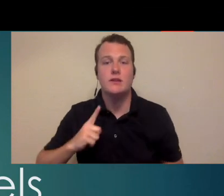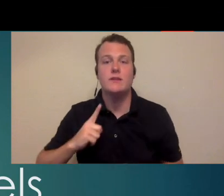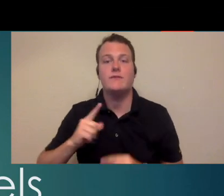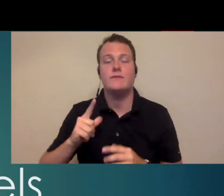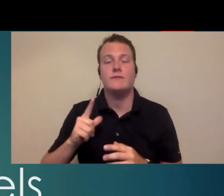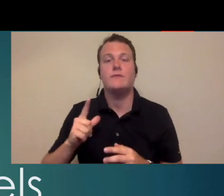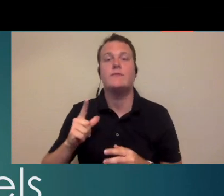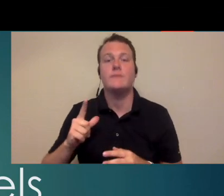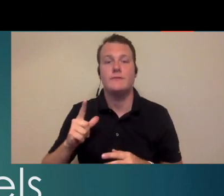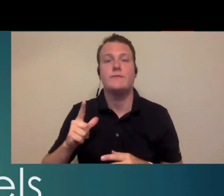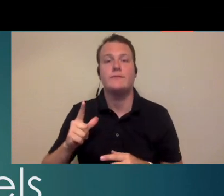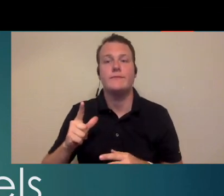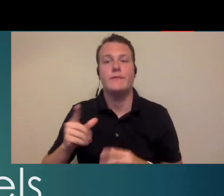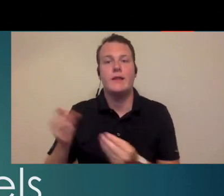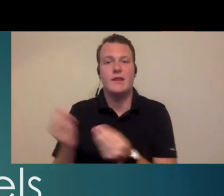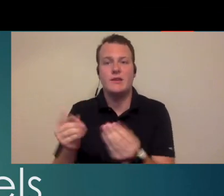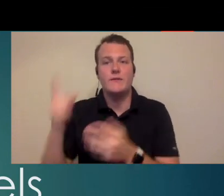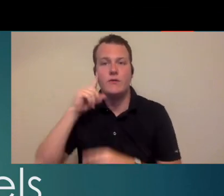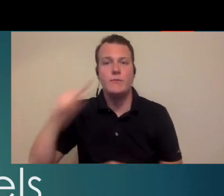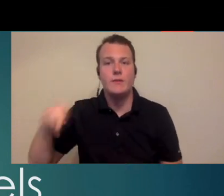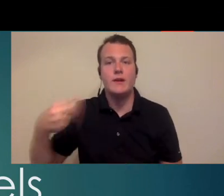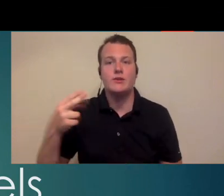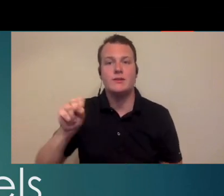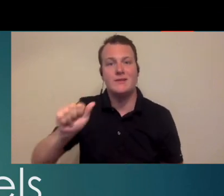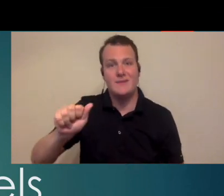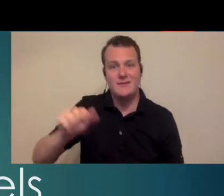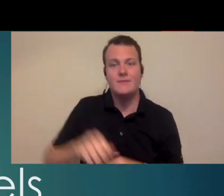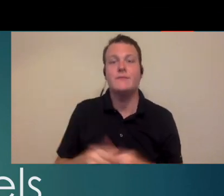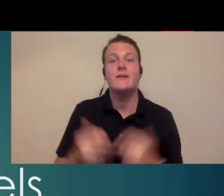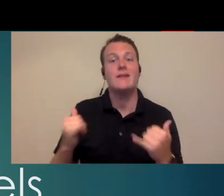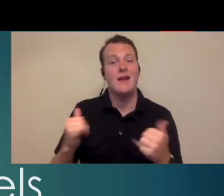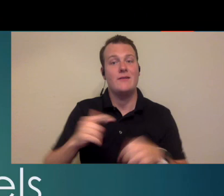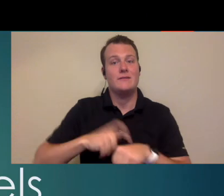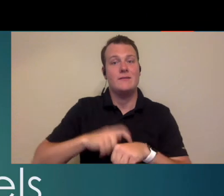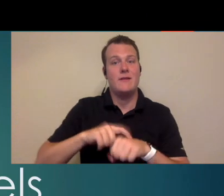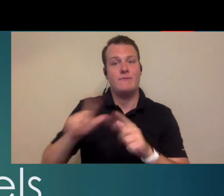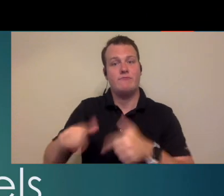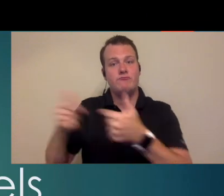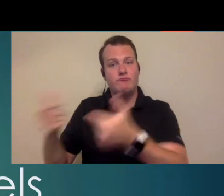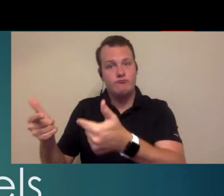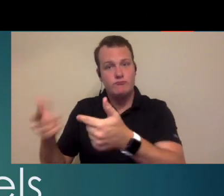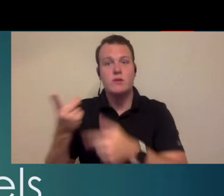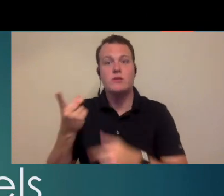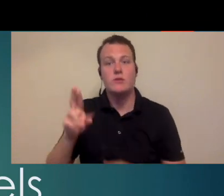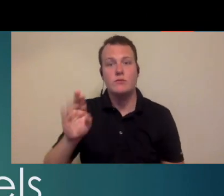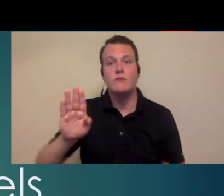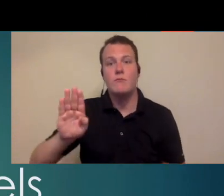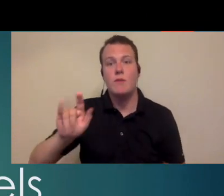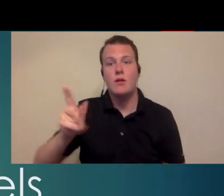legislative liaison for Kay sha so at this time I'm going to turn it over to